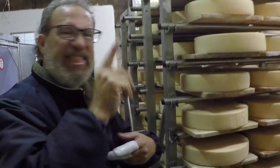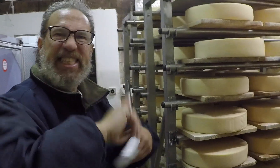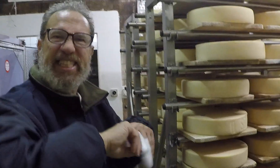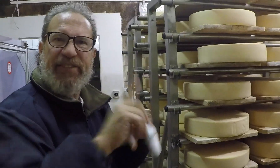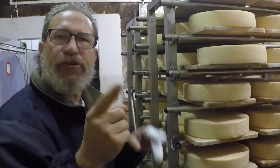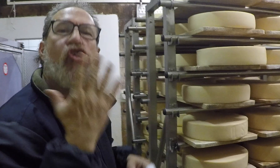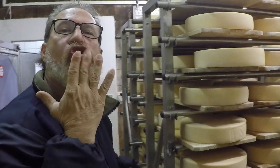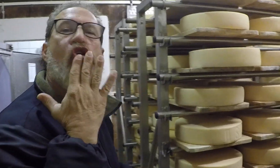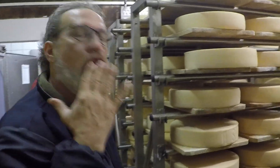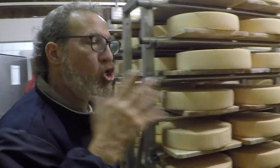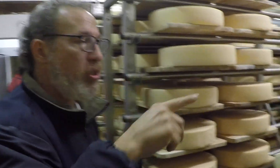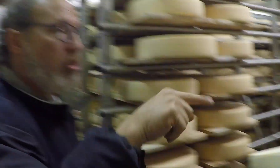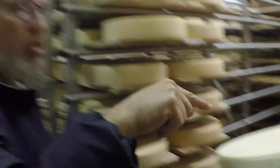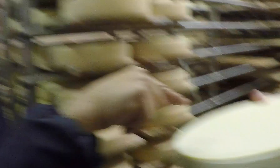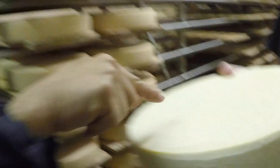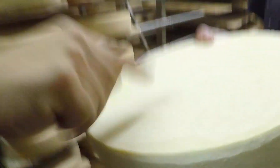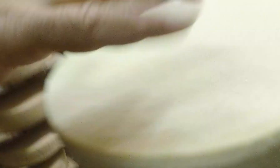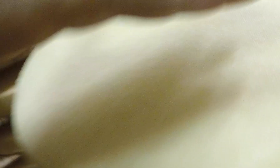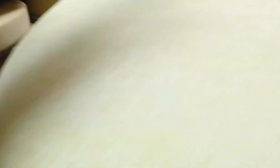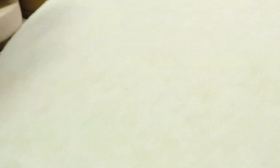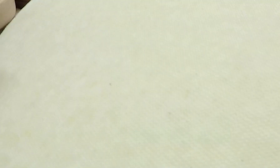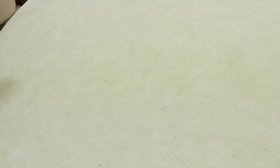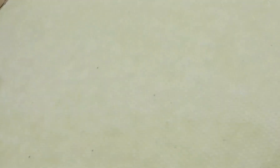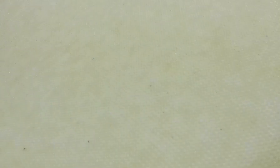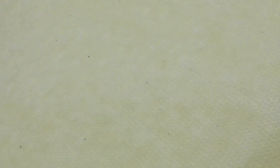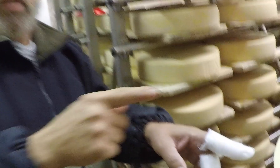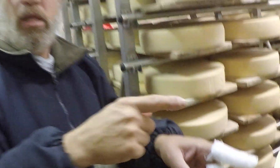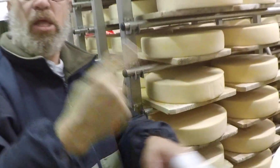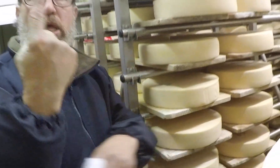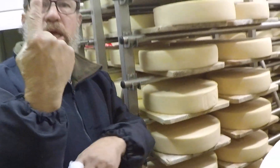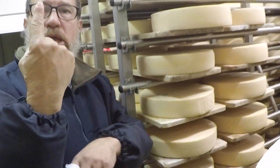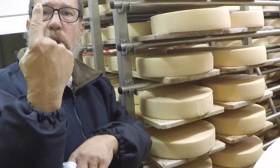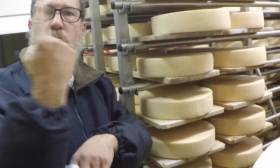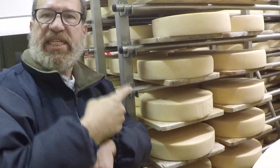You will tell the difference between cheese by identifying their color differences. That was one day cheese.